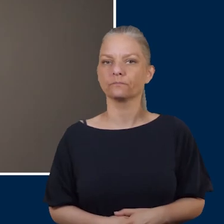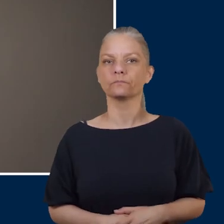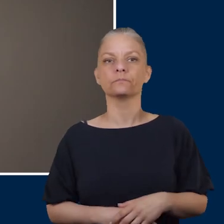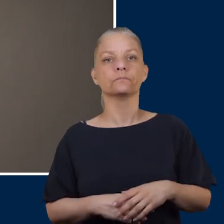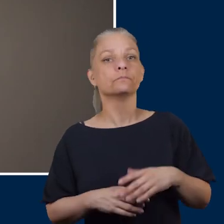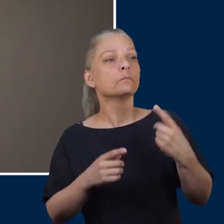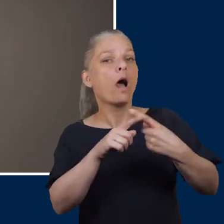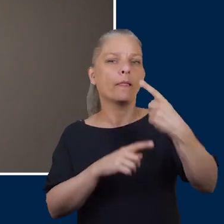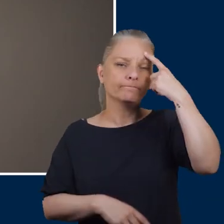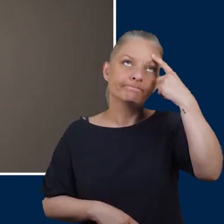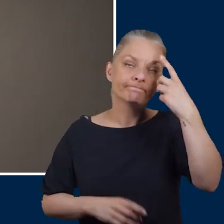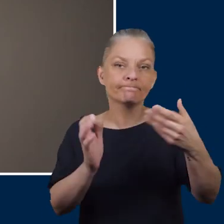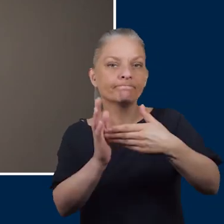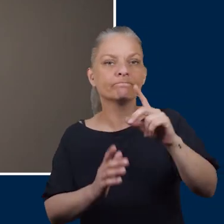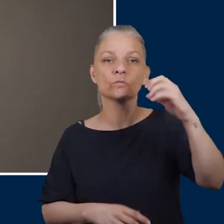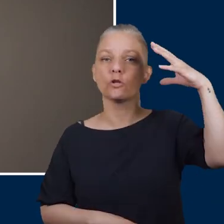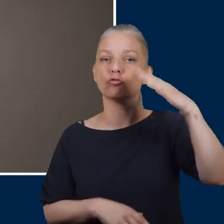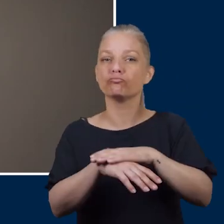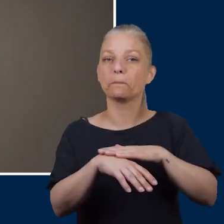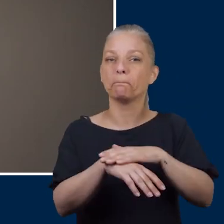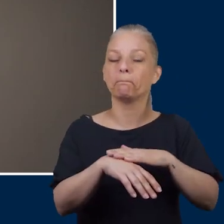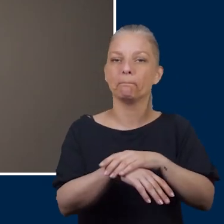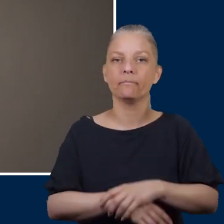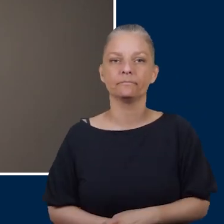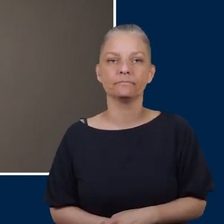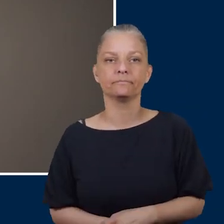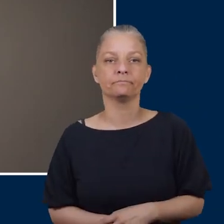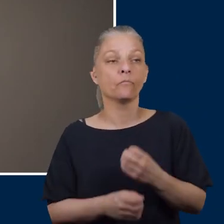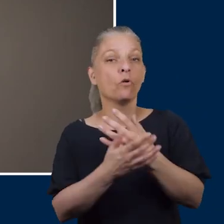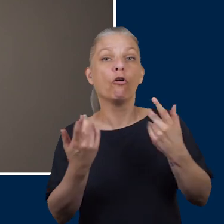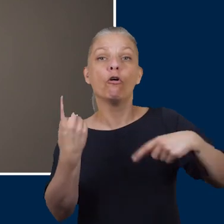is sun cream. A lot of people when they're on holiday lather their bodies with sun cream and